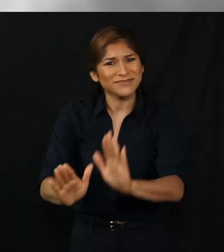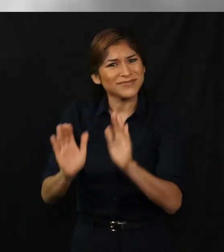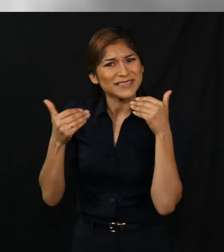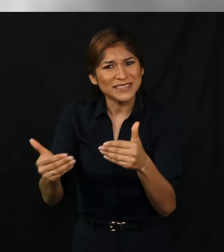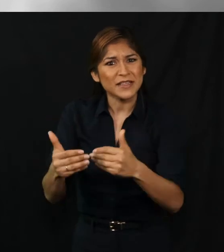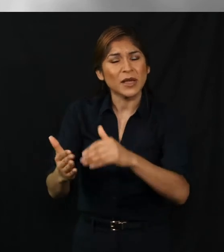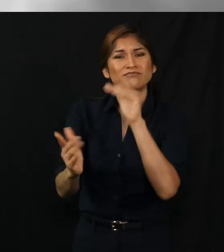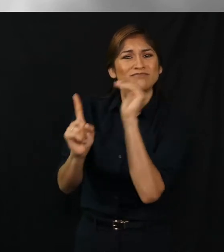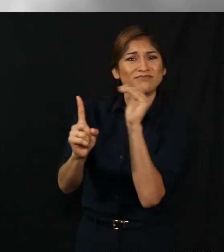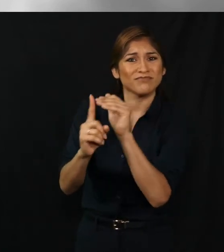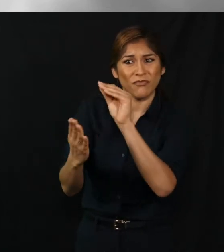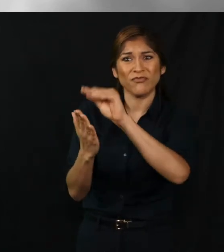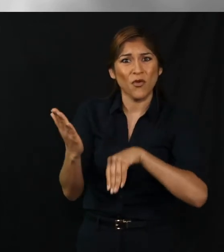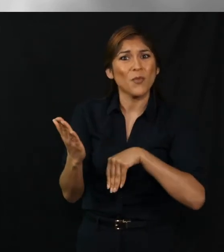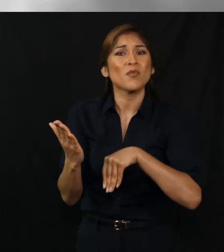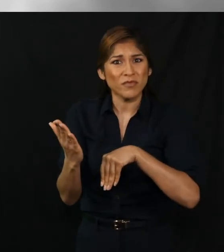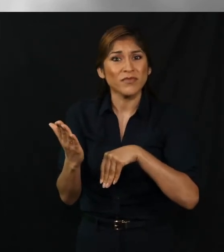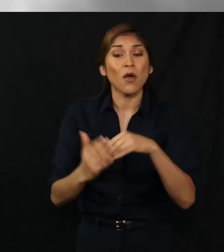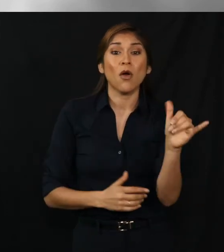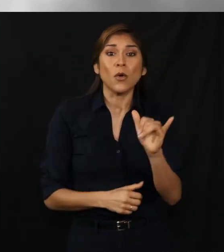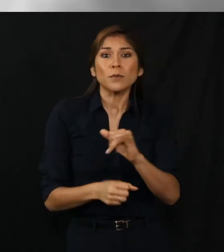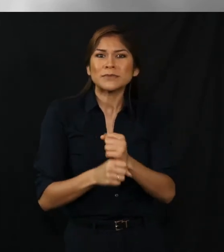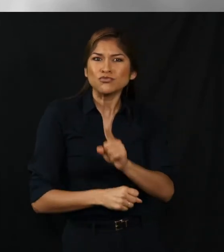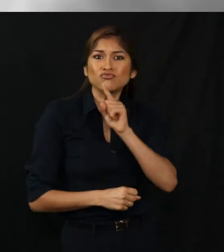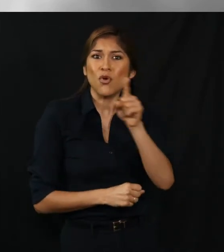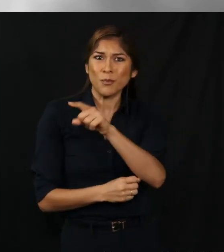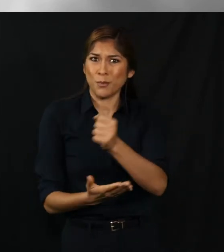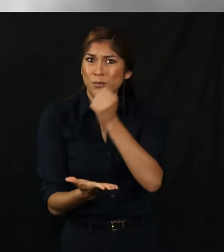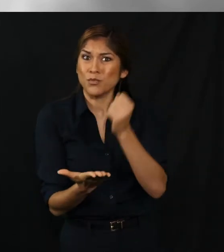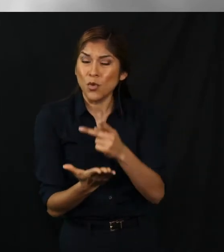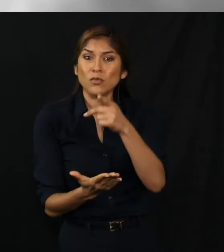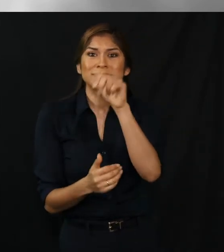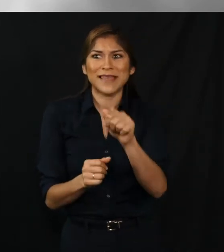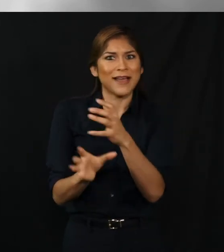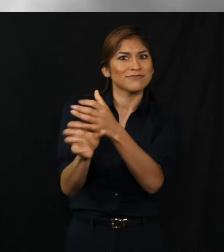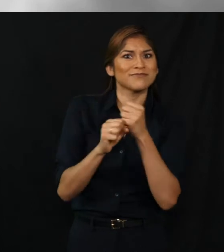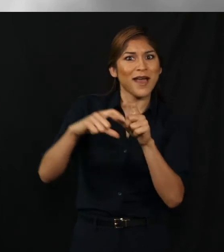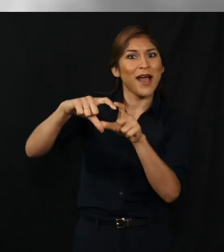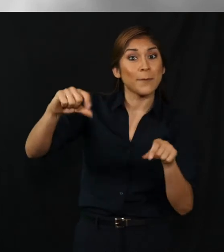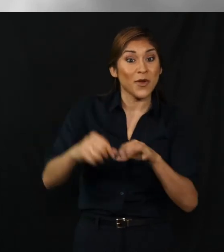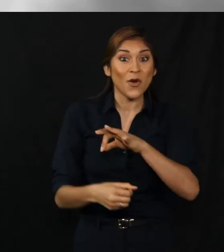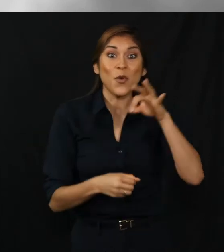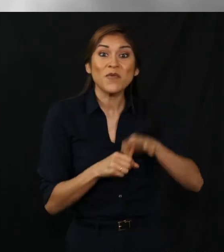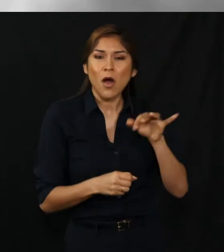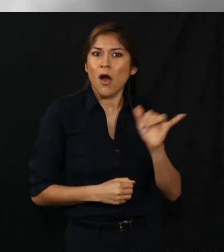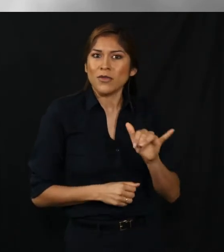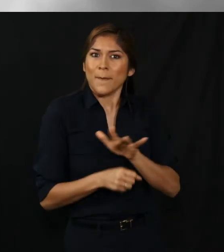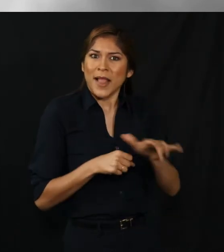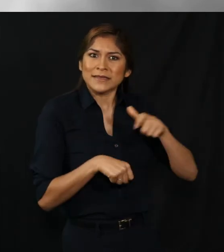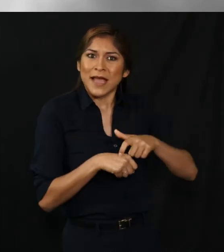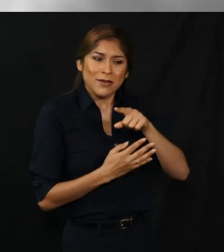Request it and complete it now to be sure you're approved to vote within